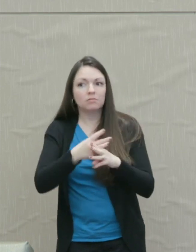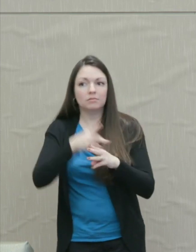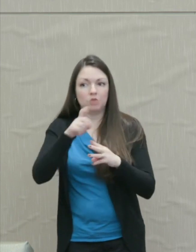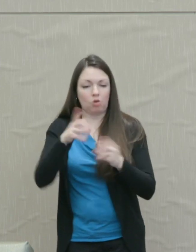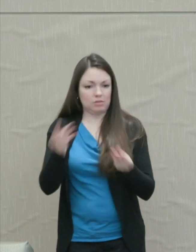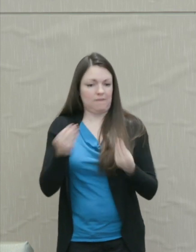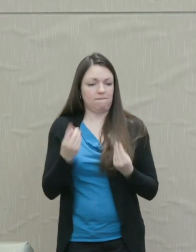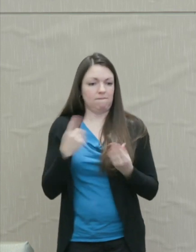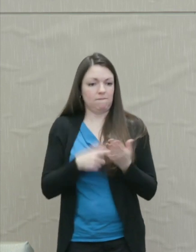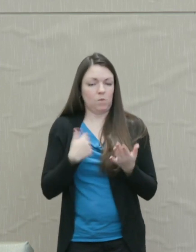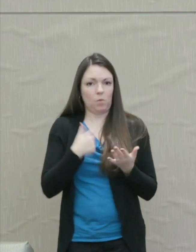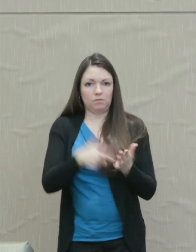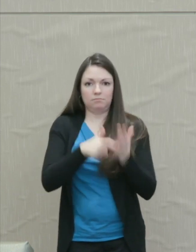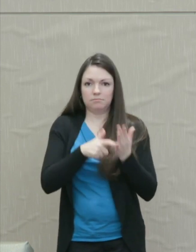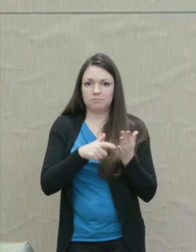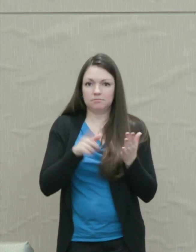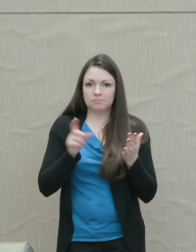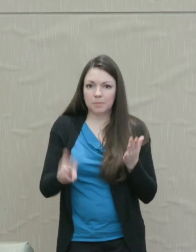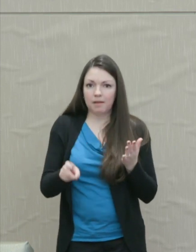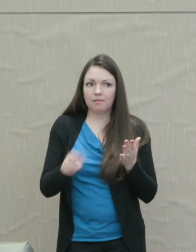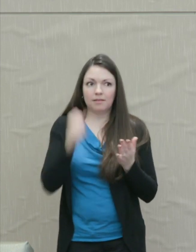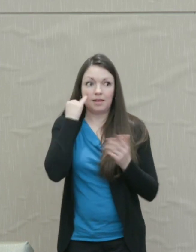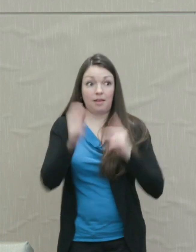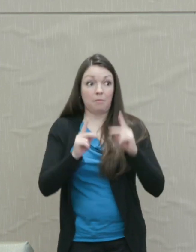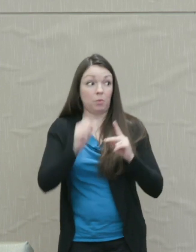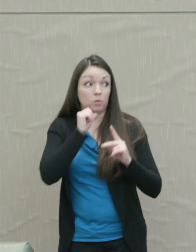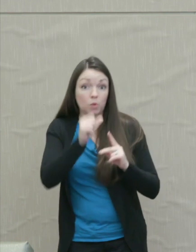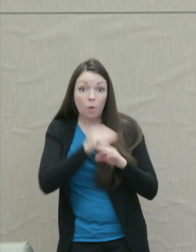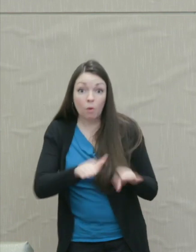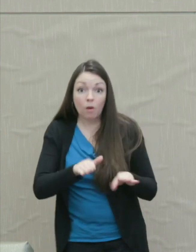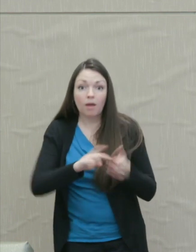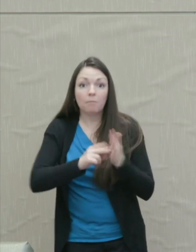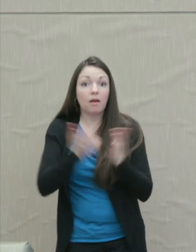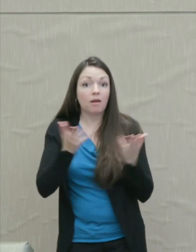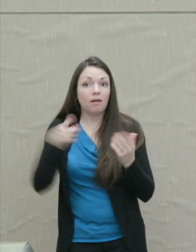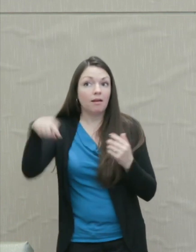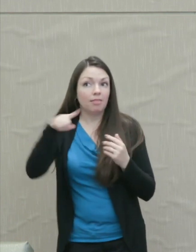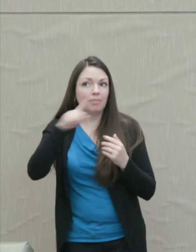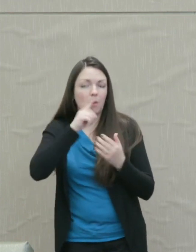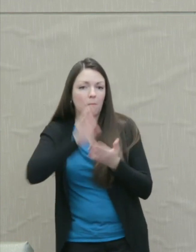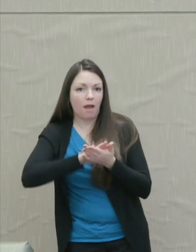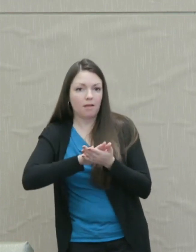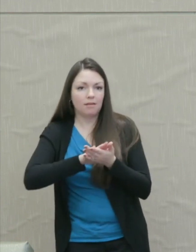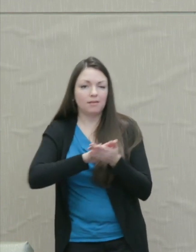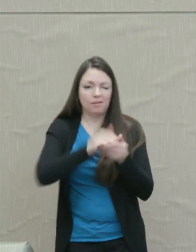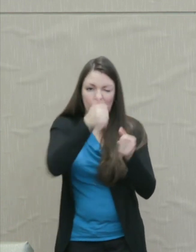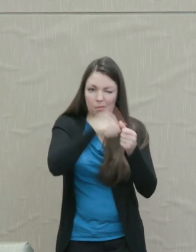we demand when people don't do that, they're bad. So hold onto that idea because I'm going to come back to that later.